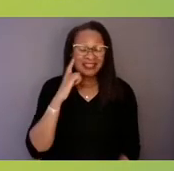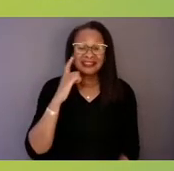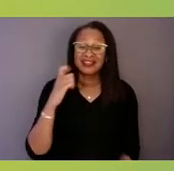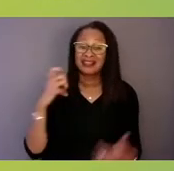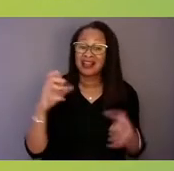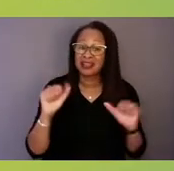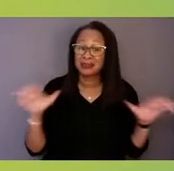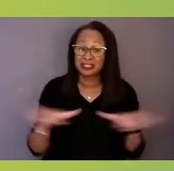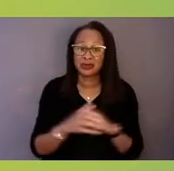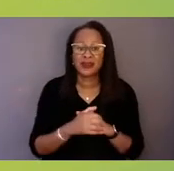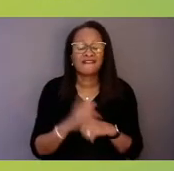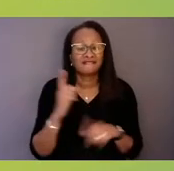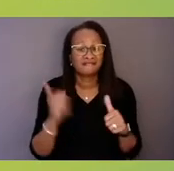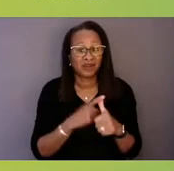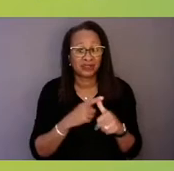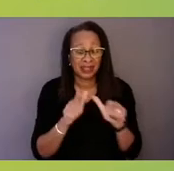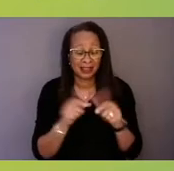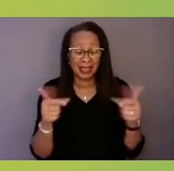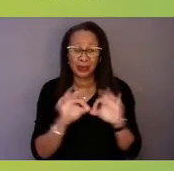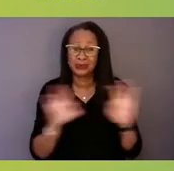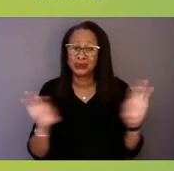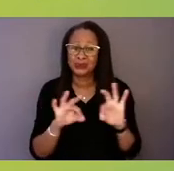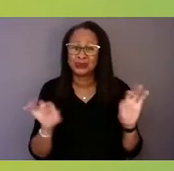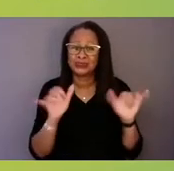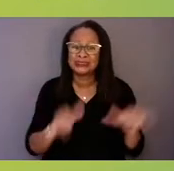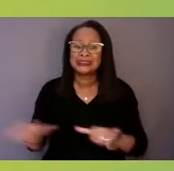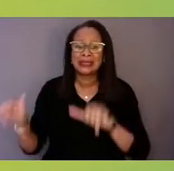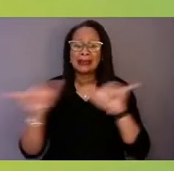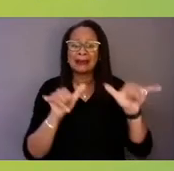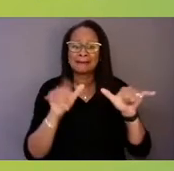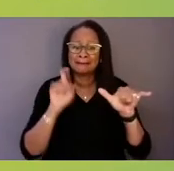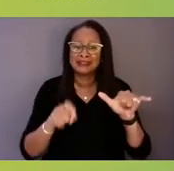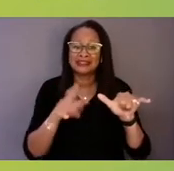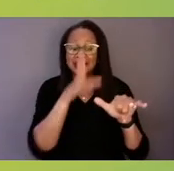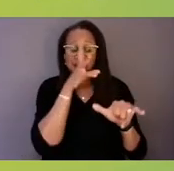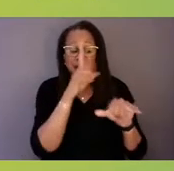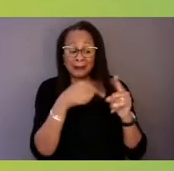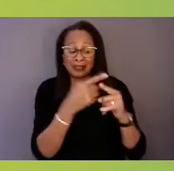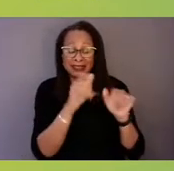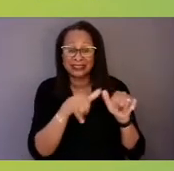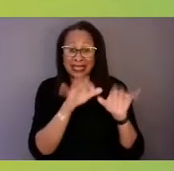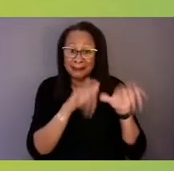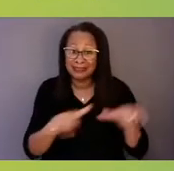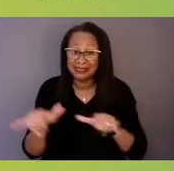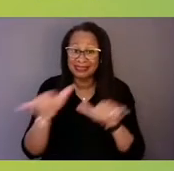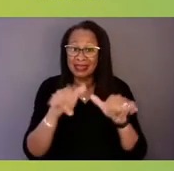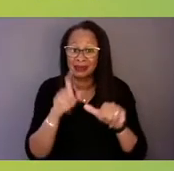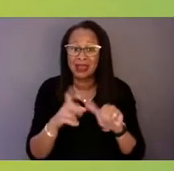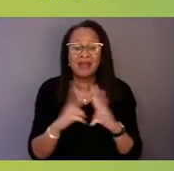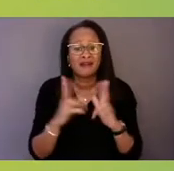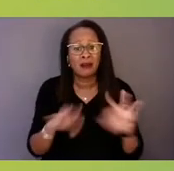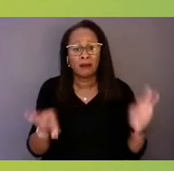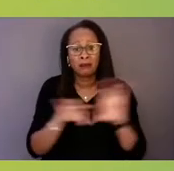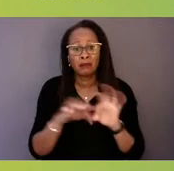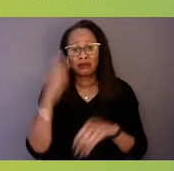and be talking about the same thing, and it's important to realize that everyone defines,